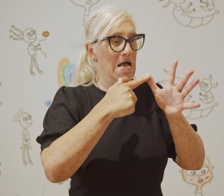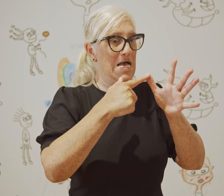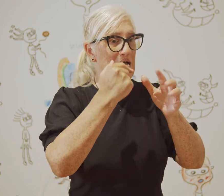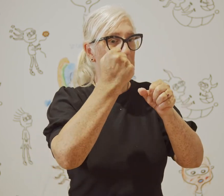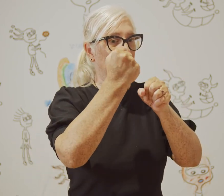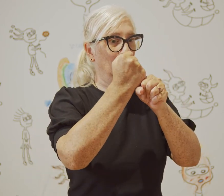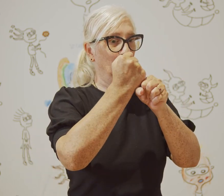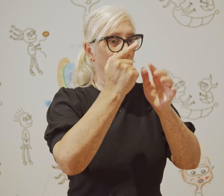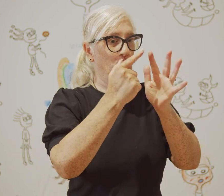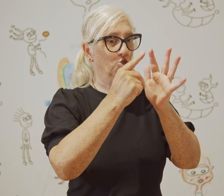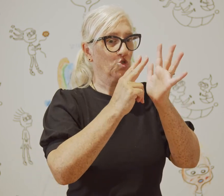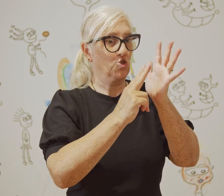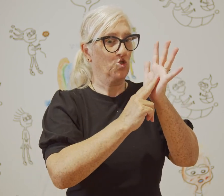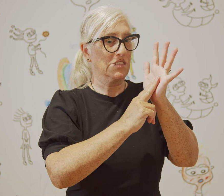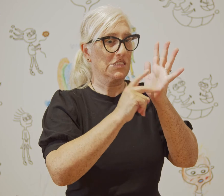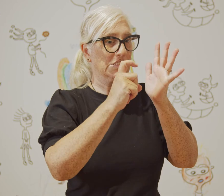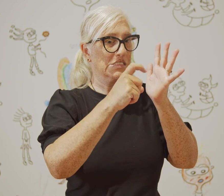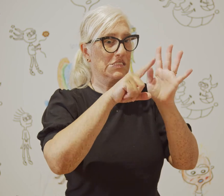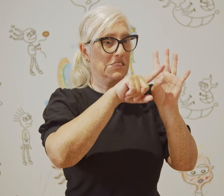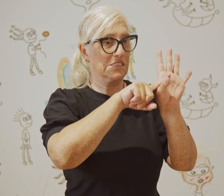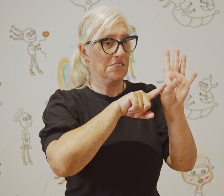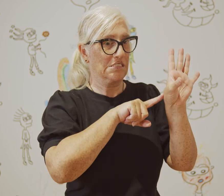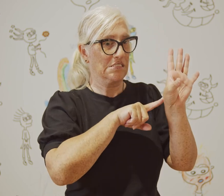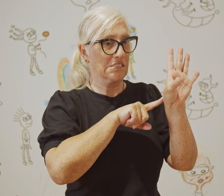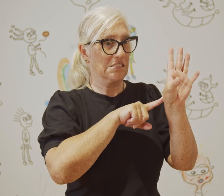In some ways, I'm giving people deaf agency.